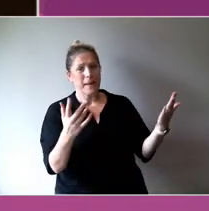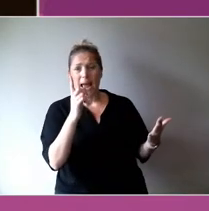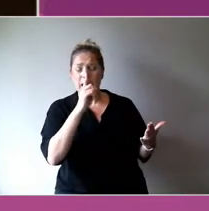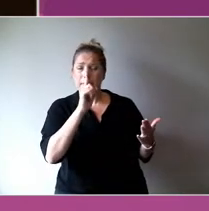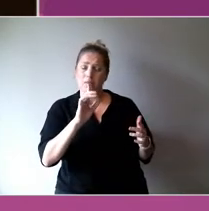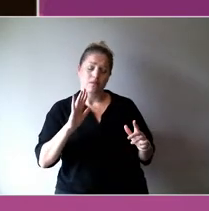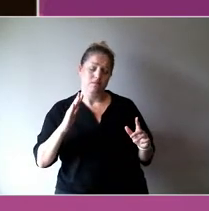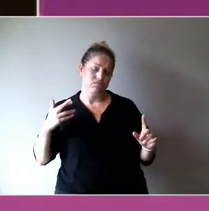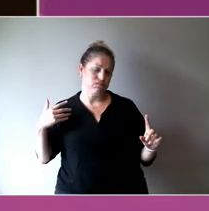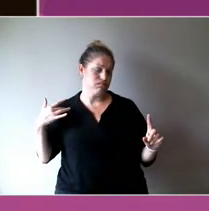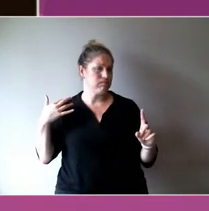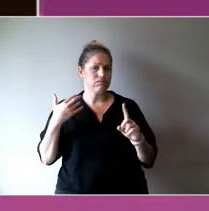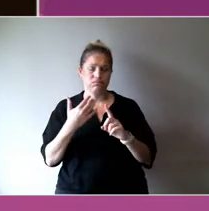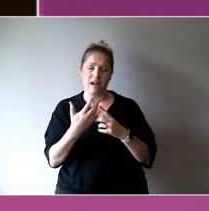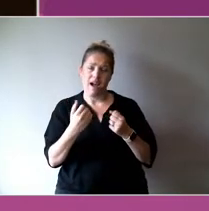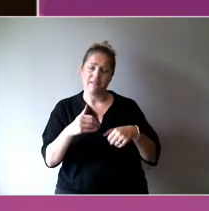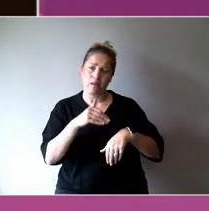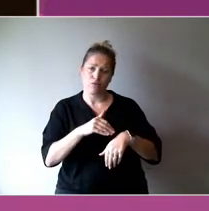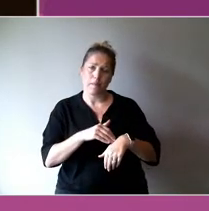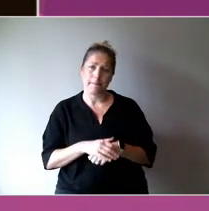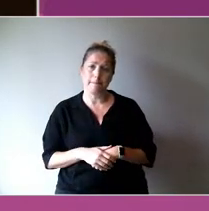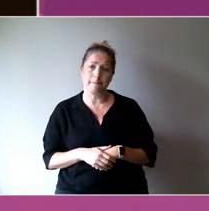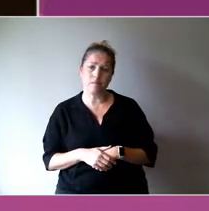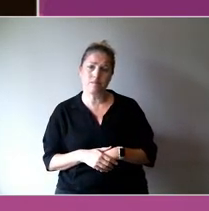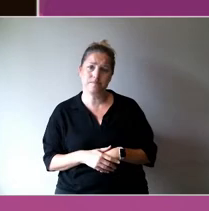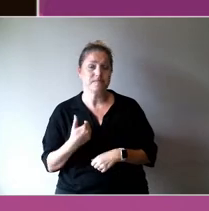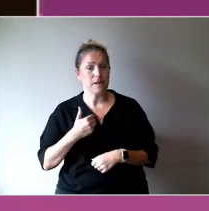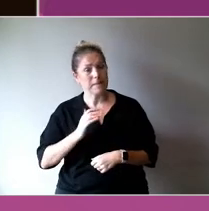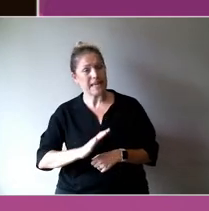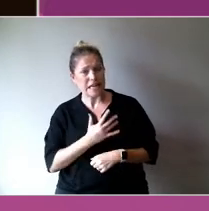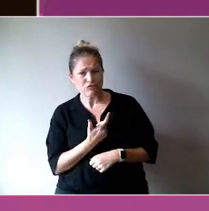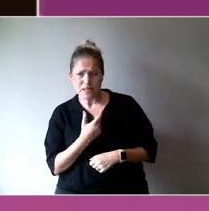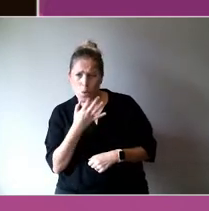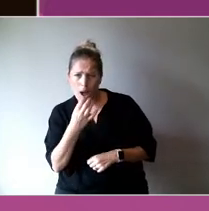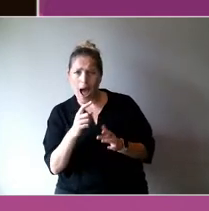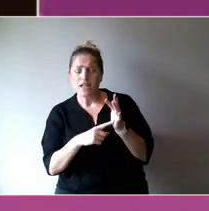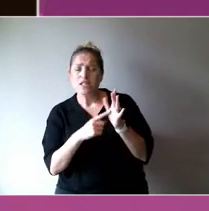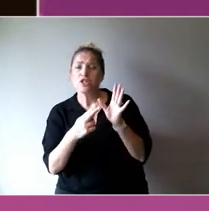It would be interesting to get your perspective on what your - how you have overcome these